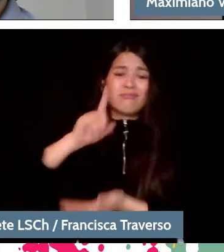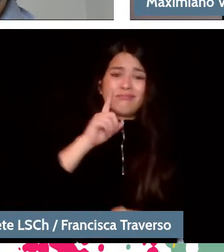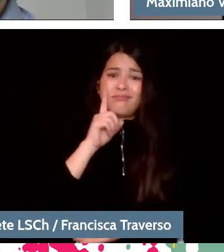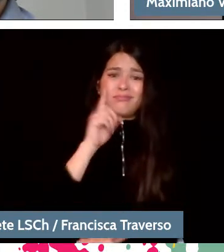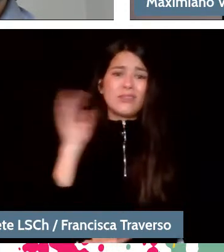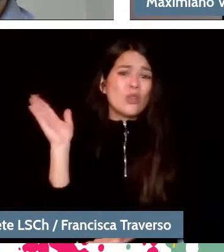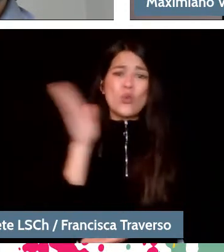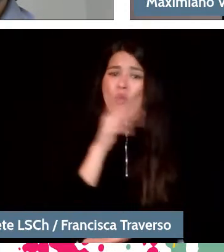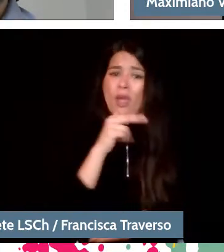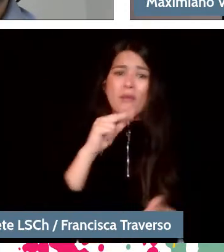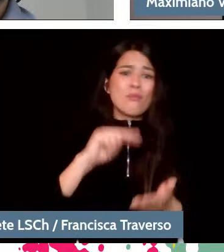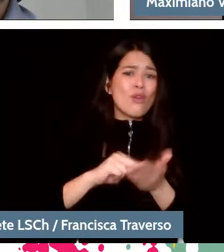answering the second question.